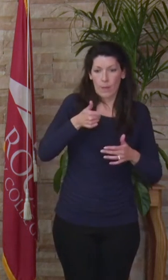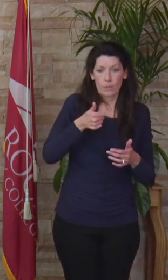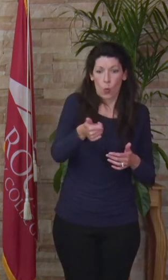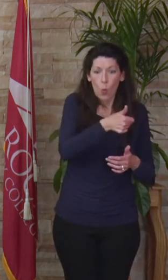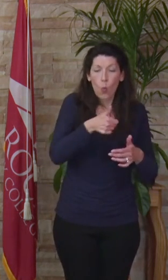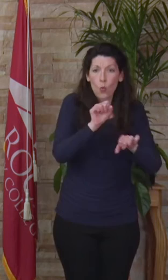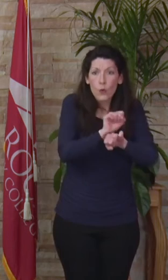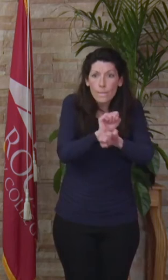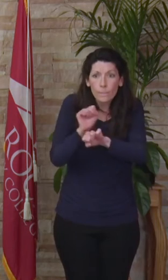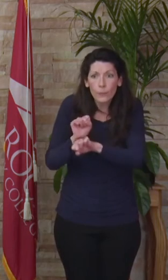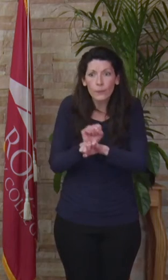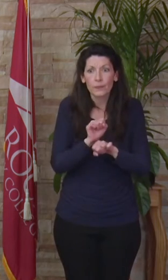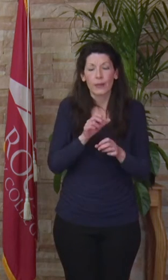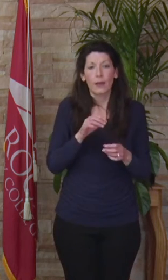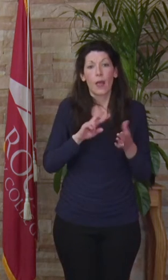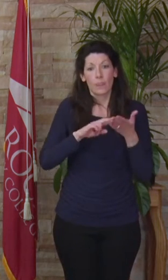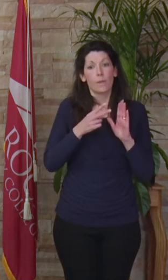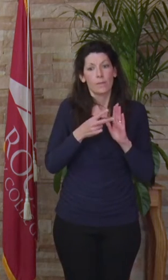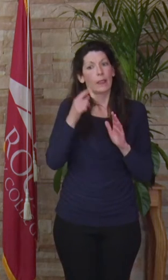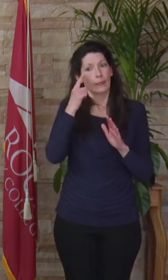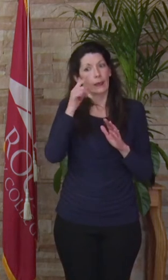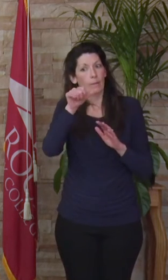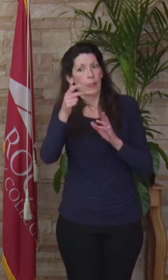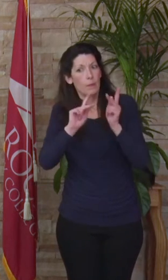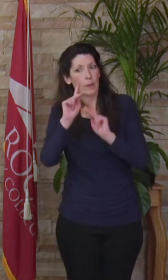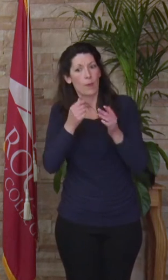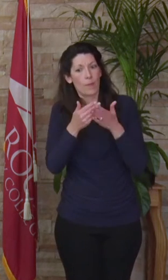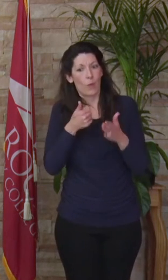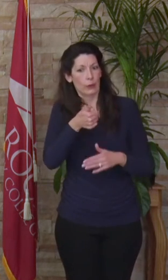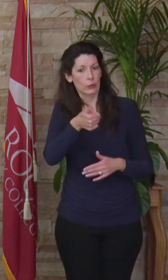All of this meant putting other's needs and the needs of others first, yet you still persisted.